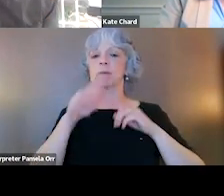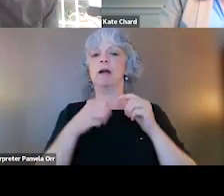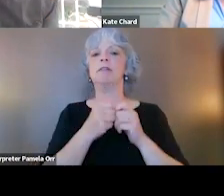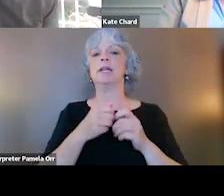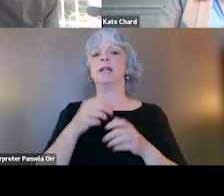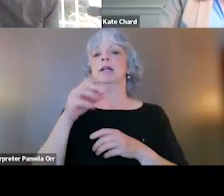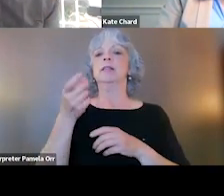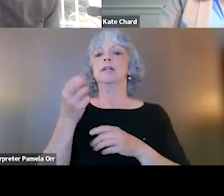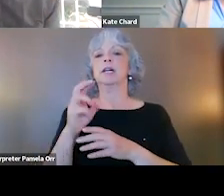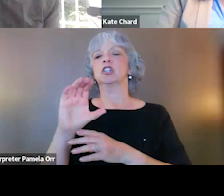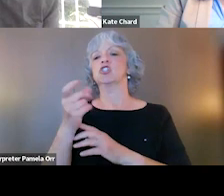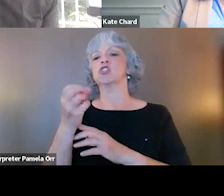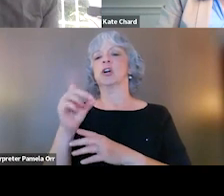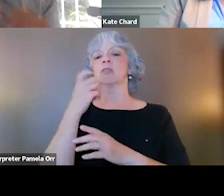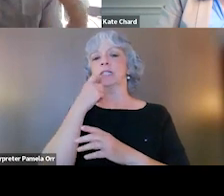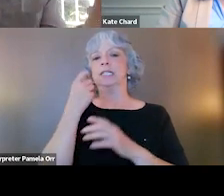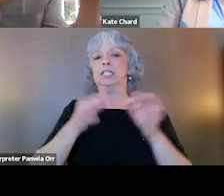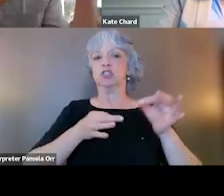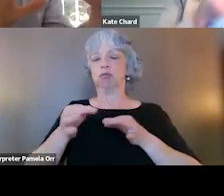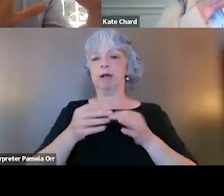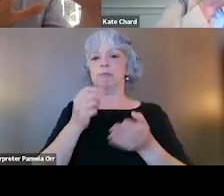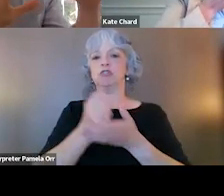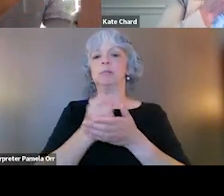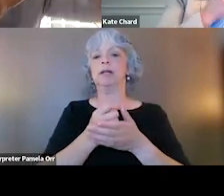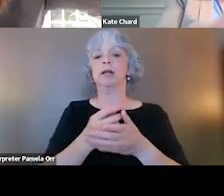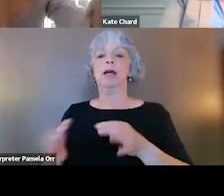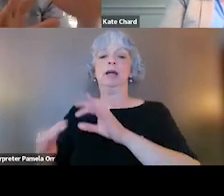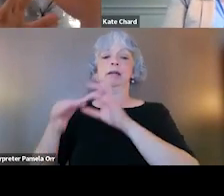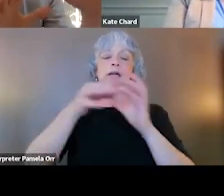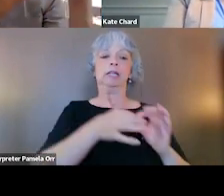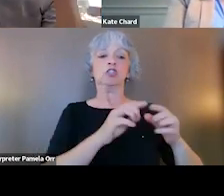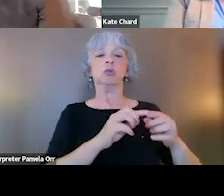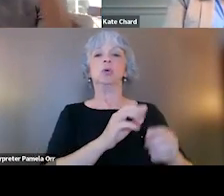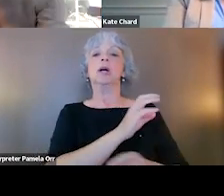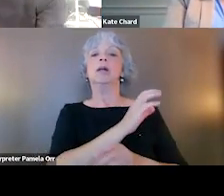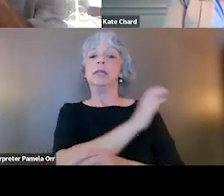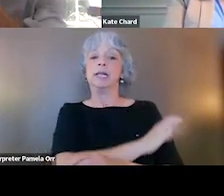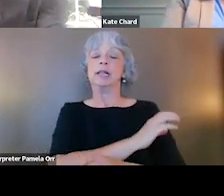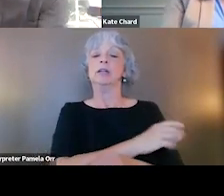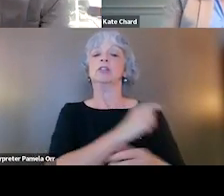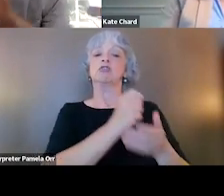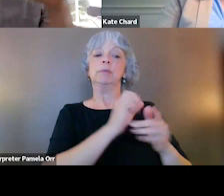just described in terms of treatment and map that from the kind of clinical treatment setting into justice system